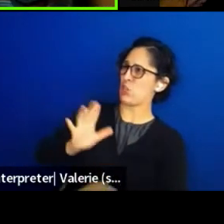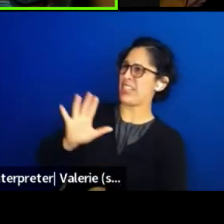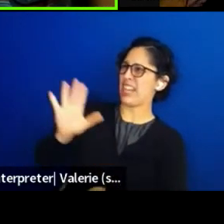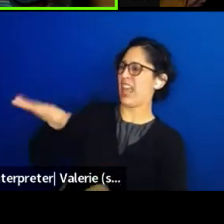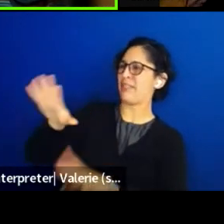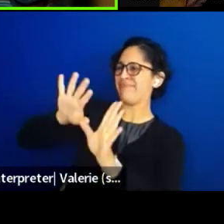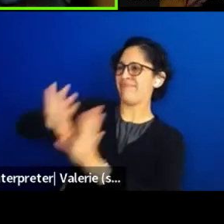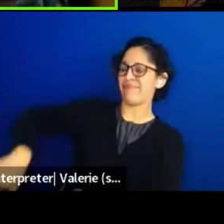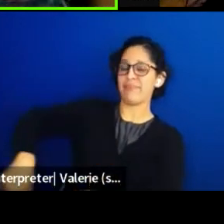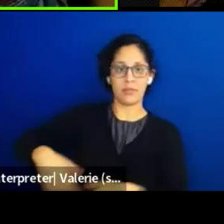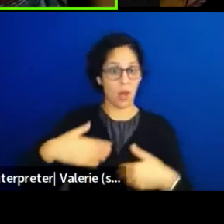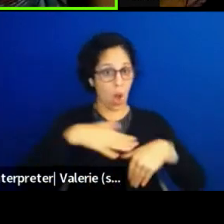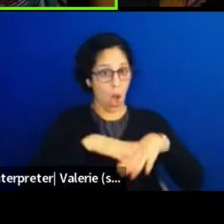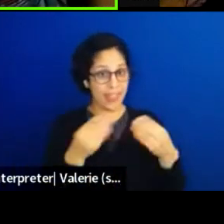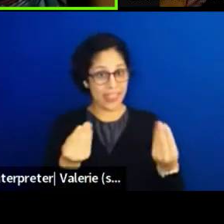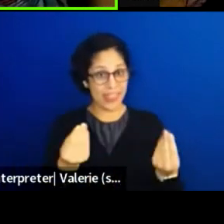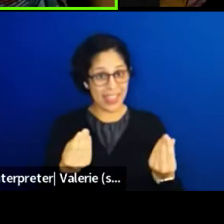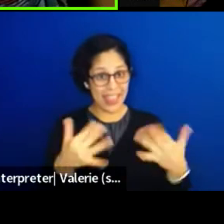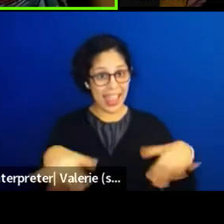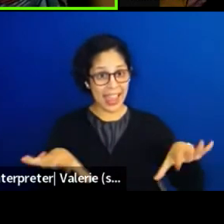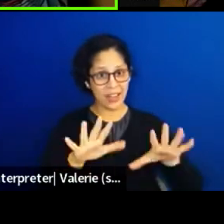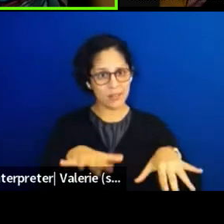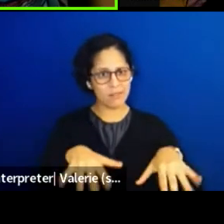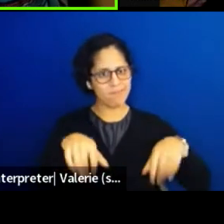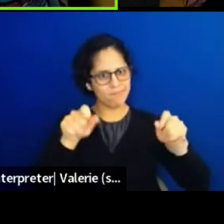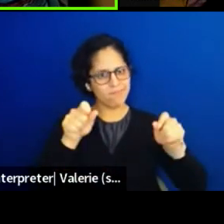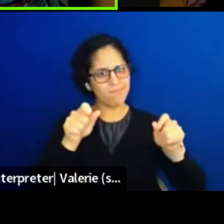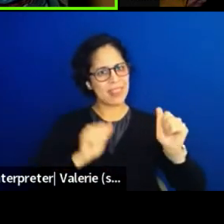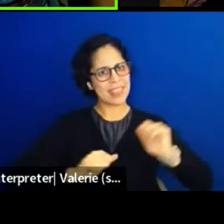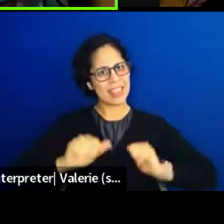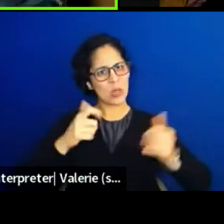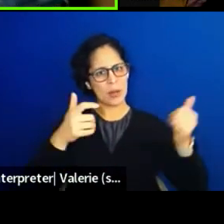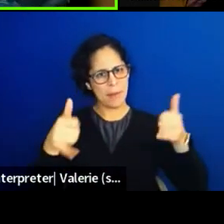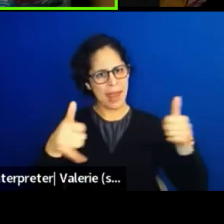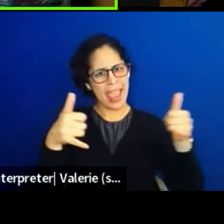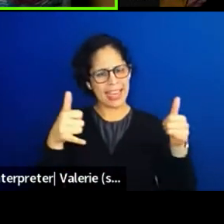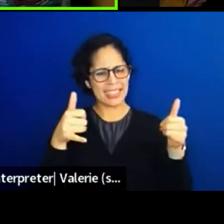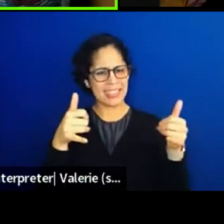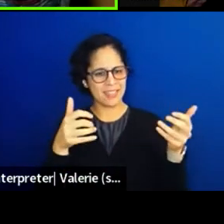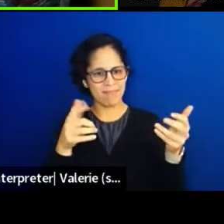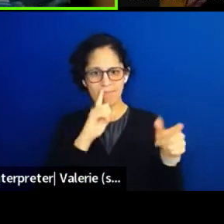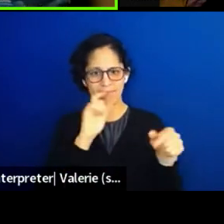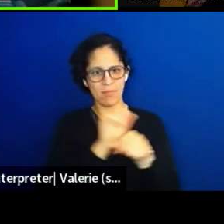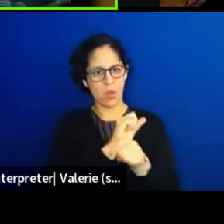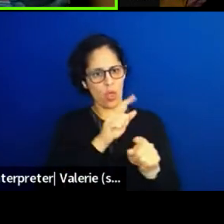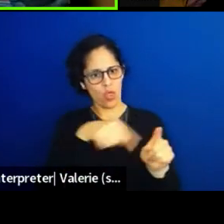And maybe that these works are not just reenactment of stories, but maybe this work